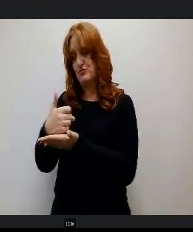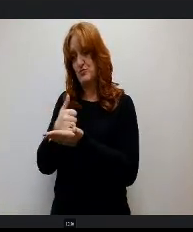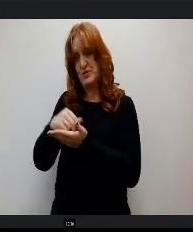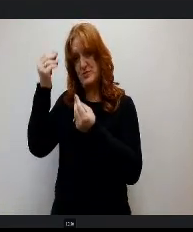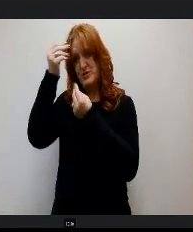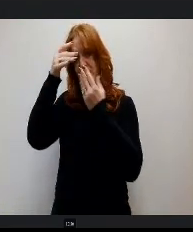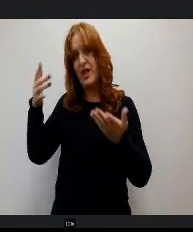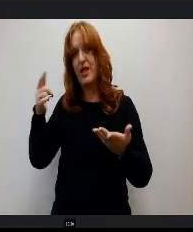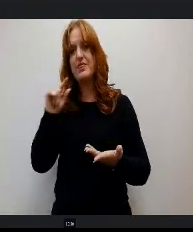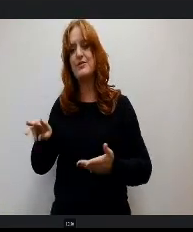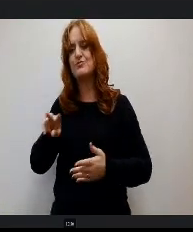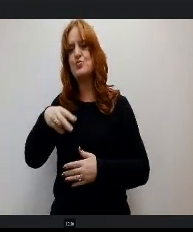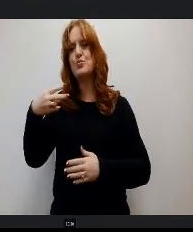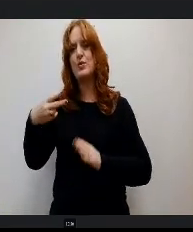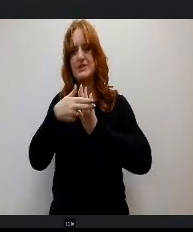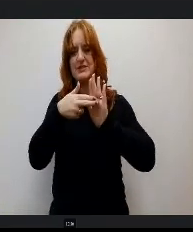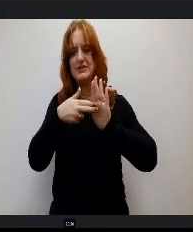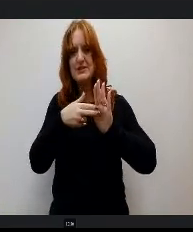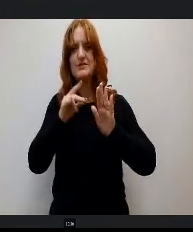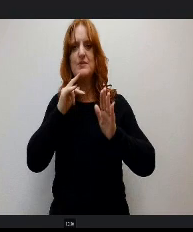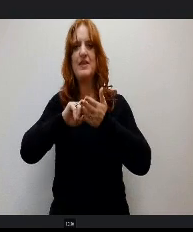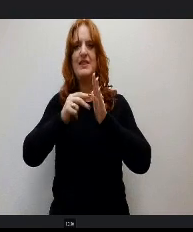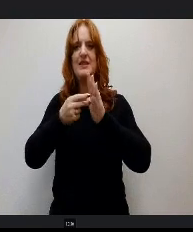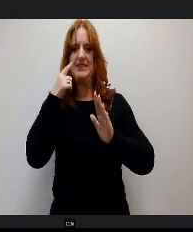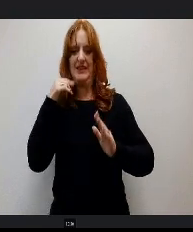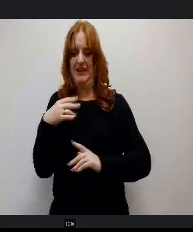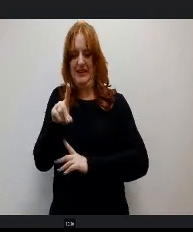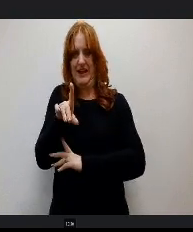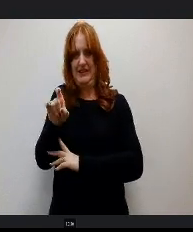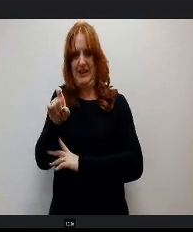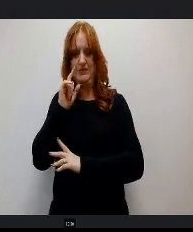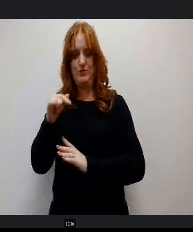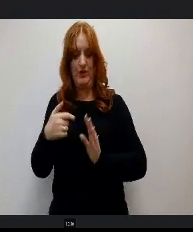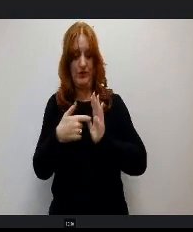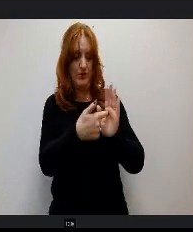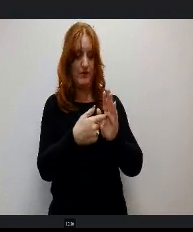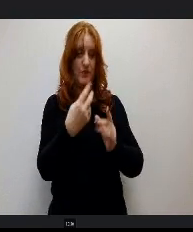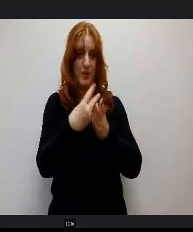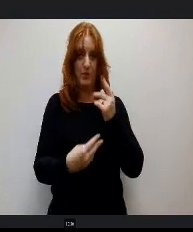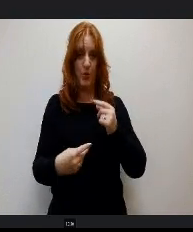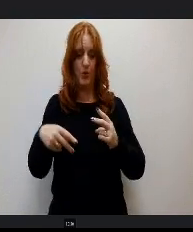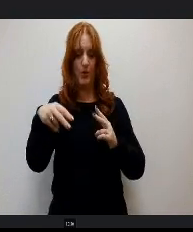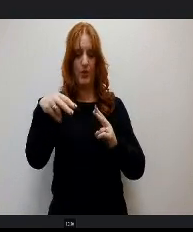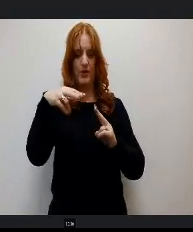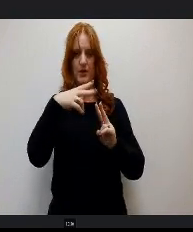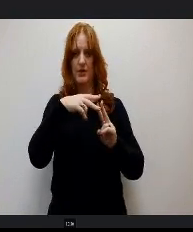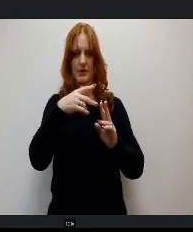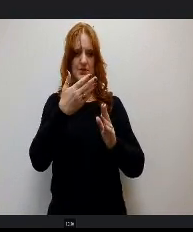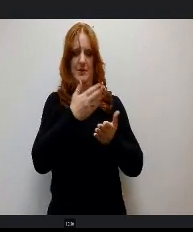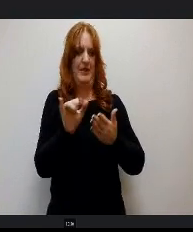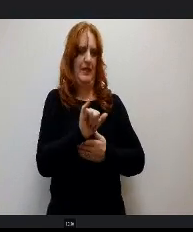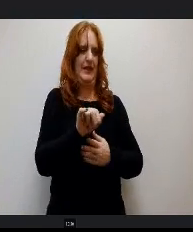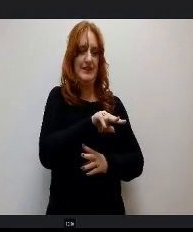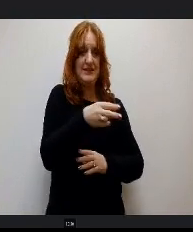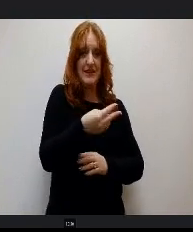exceptional. That means they meet diagnostic indicators for both something like dyslexia and for